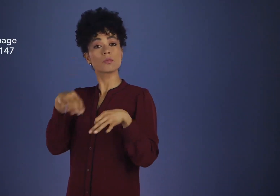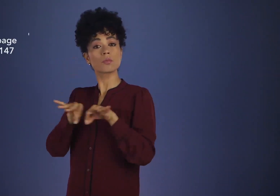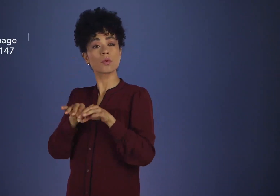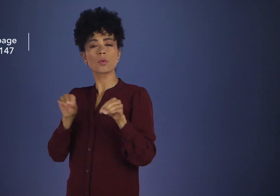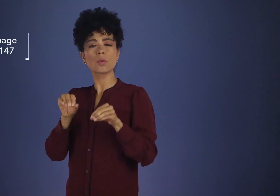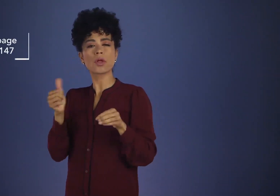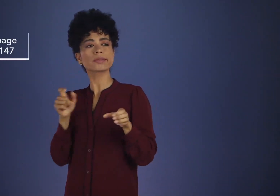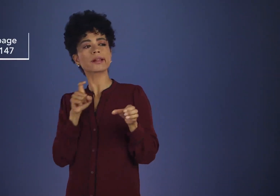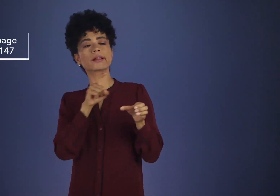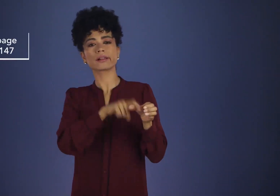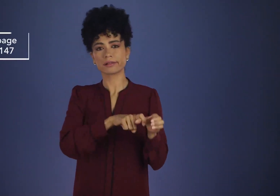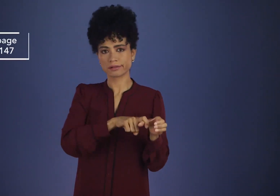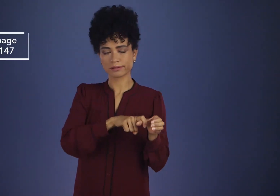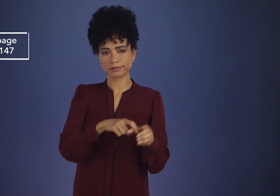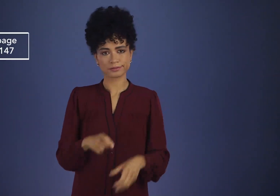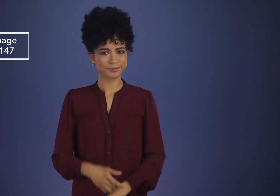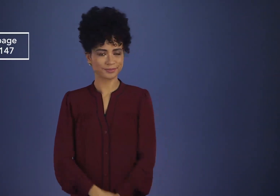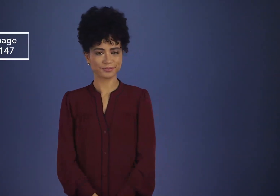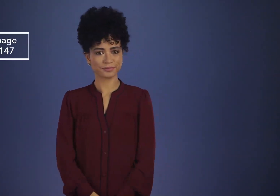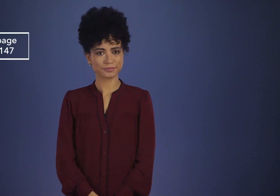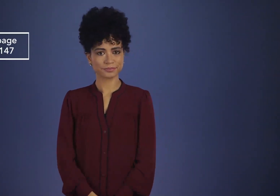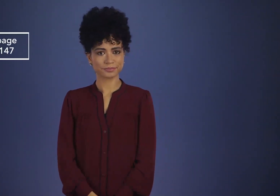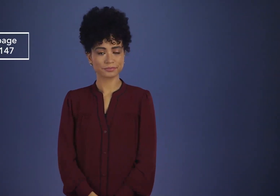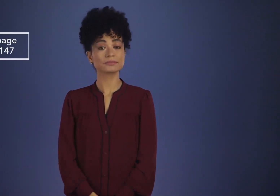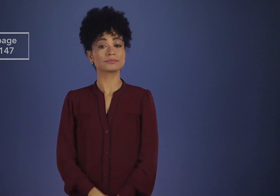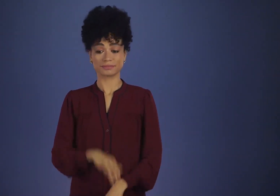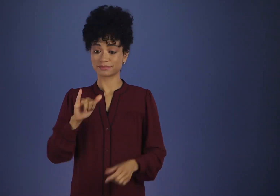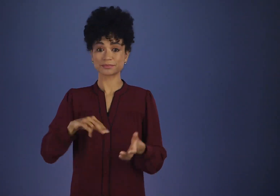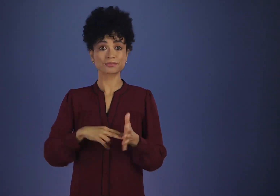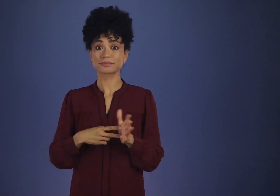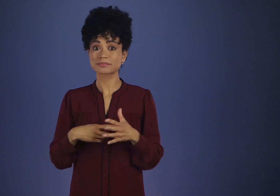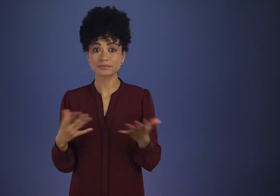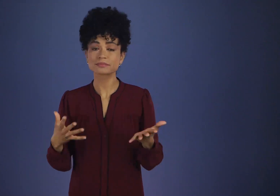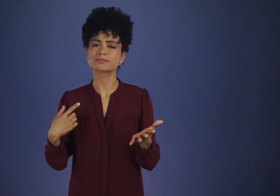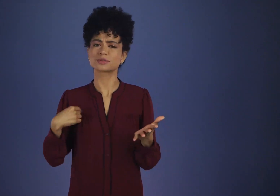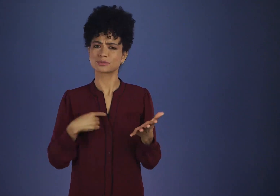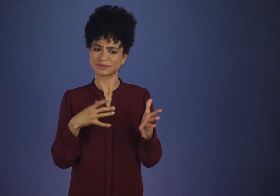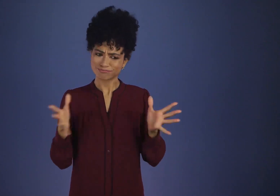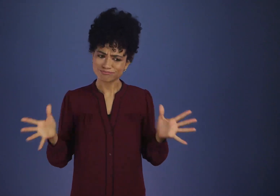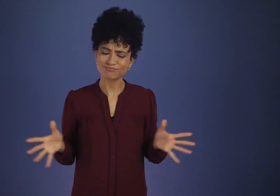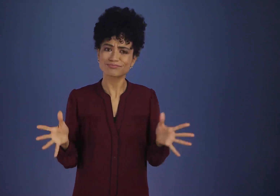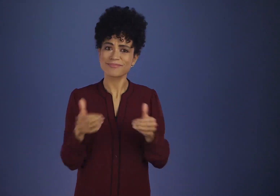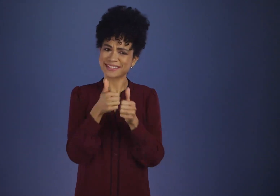an A.A. group provided that as a group they have no other affiliation.”